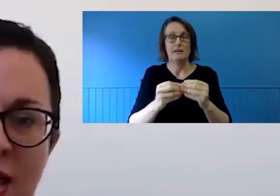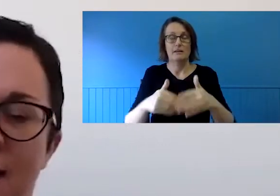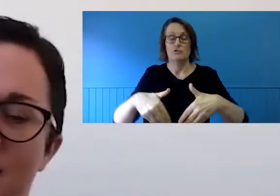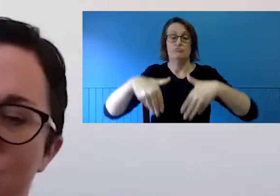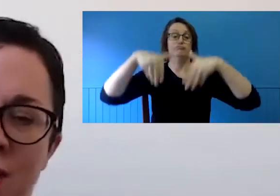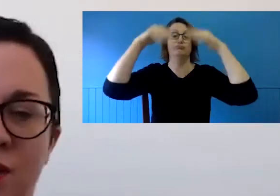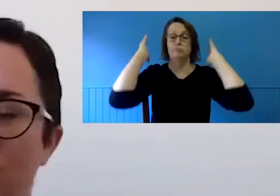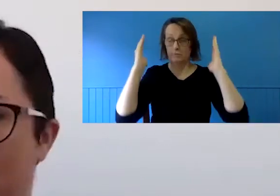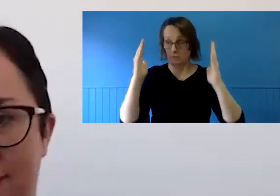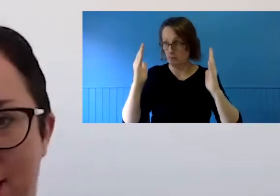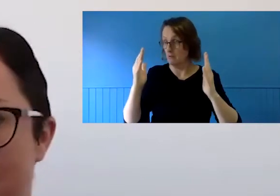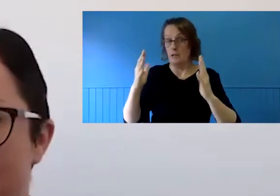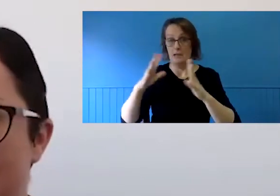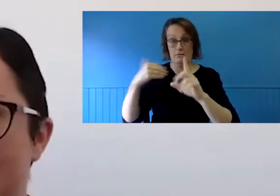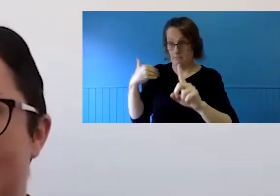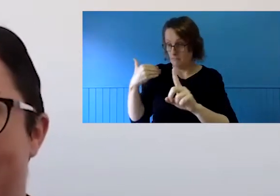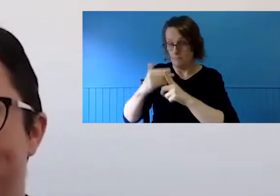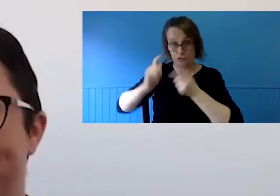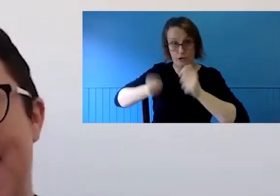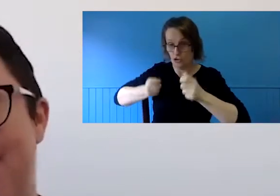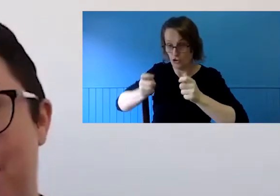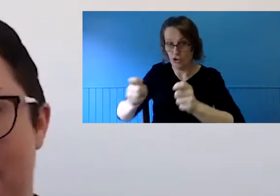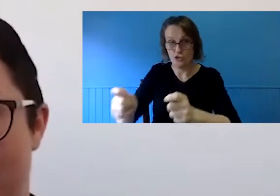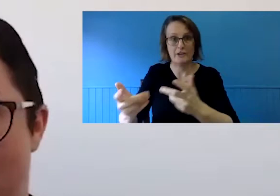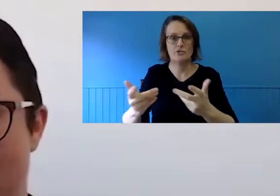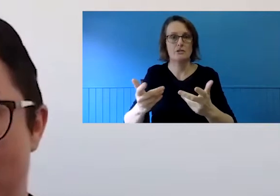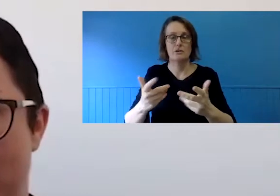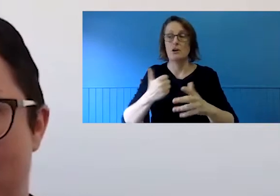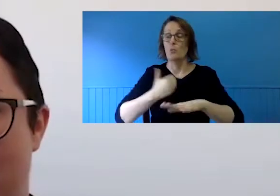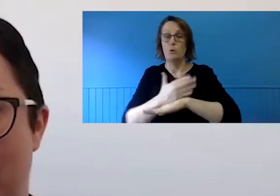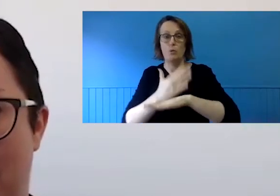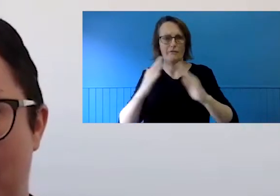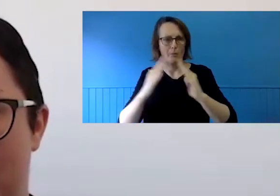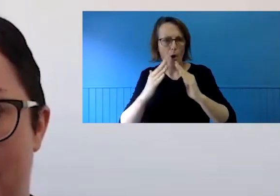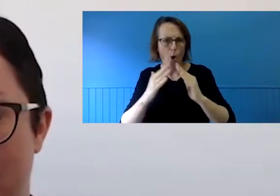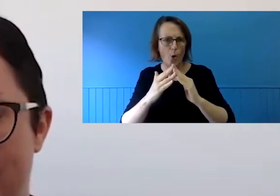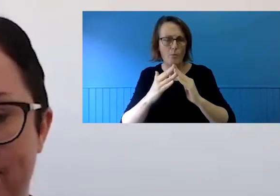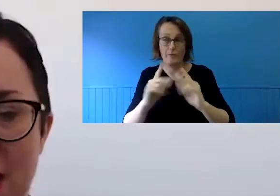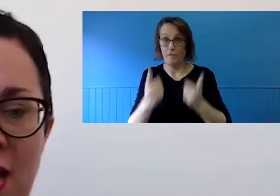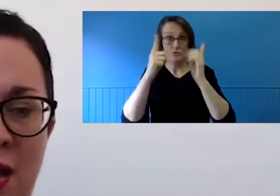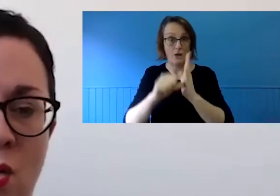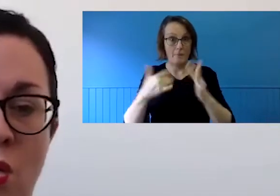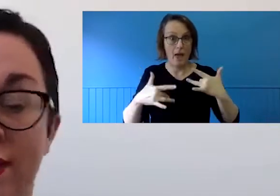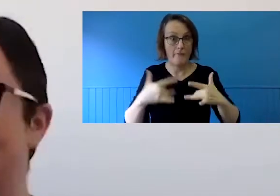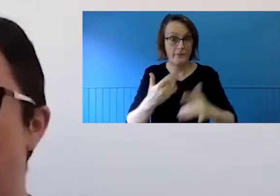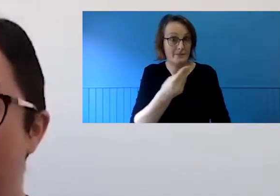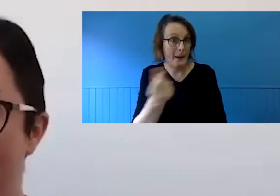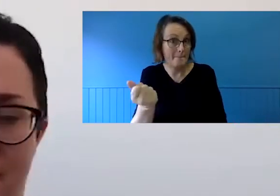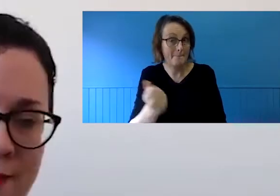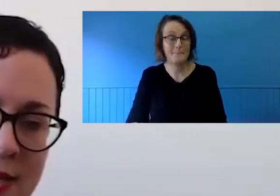much is changing. It's changing really fast. Many of us are working from home for the very first time or, at least, working from home in